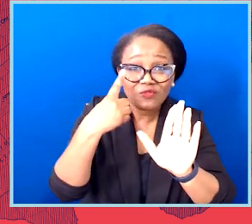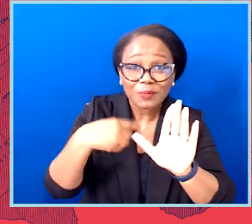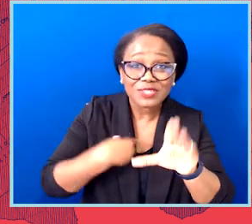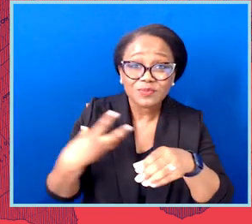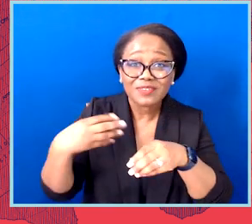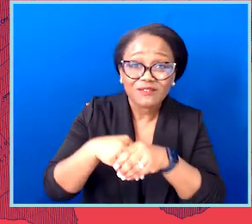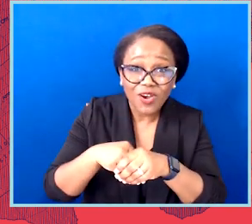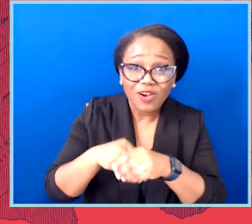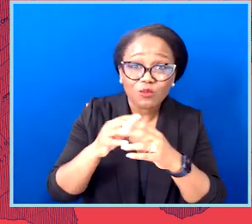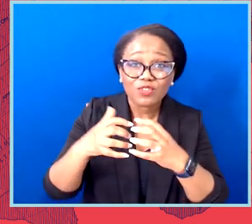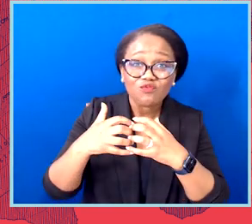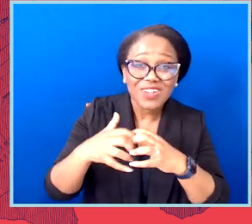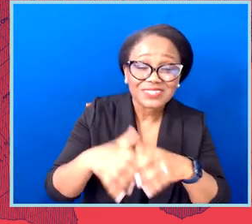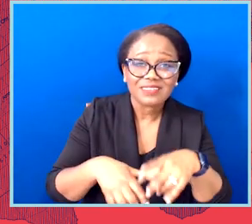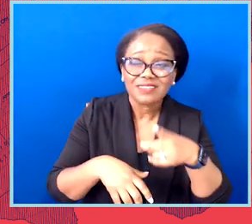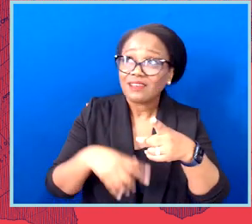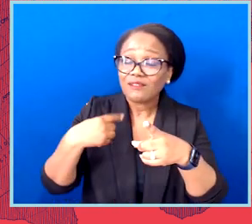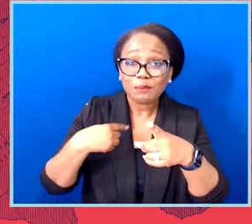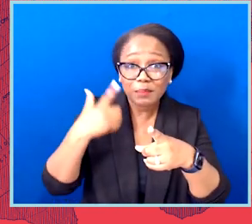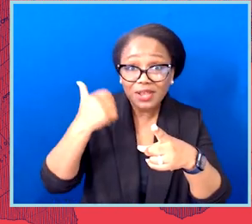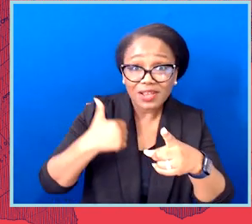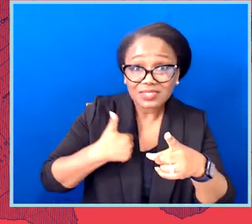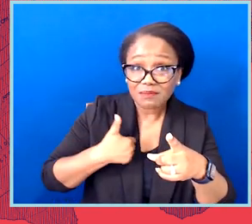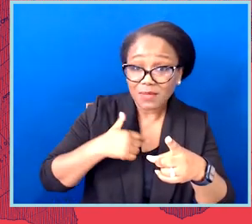Imagine the harassment I had to have walking into the girls locker room.